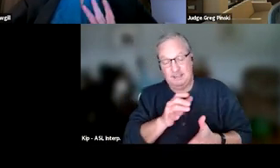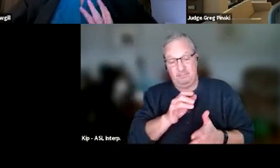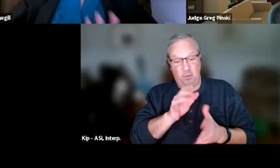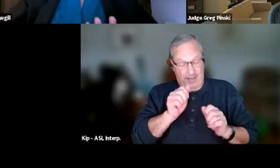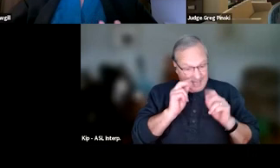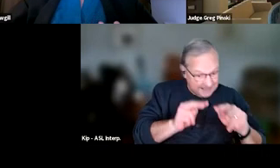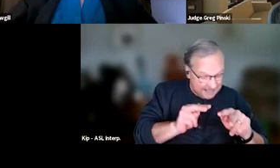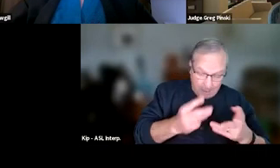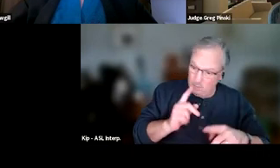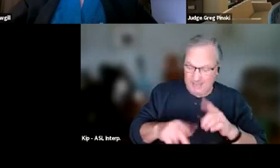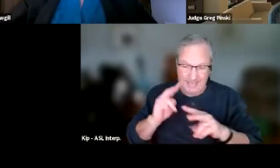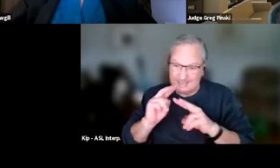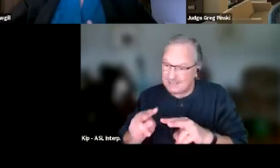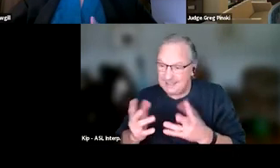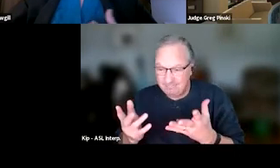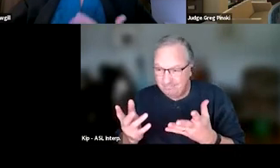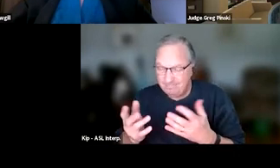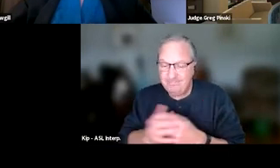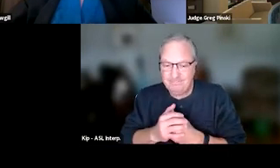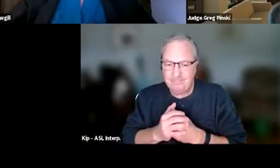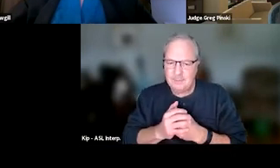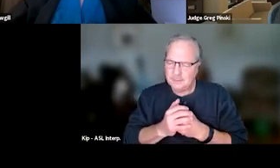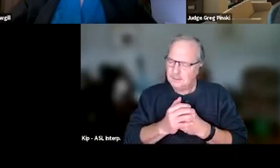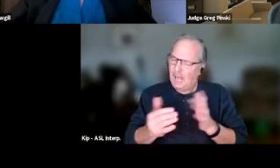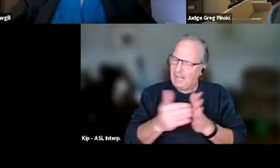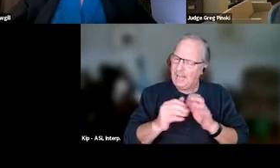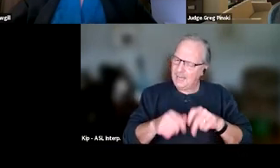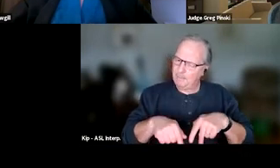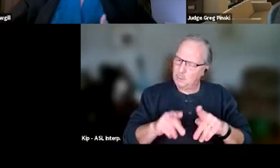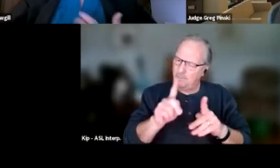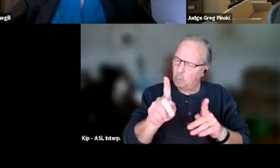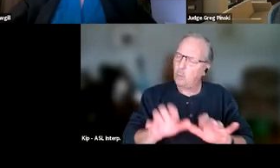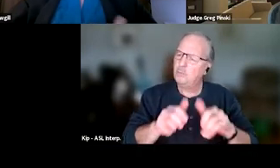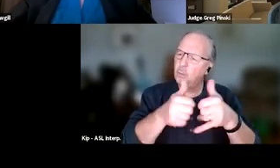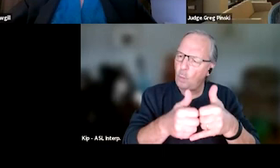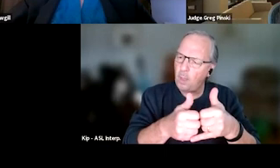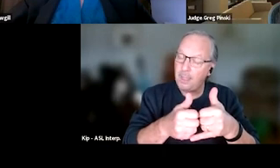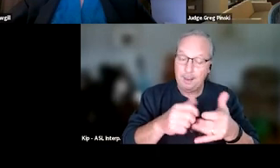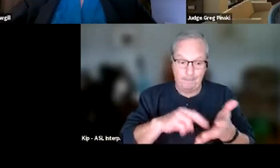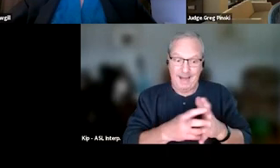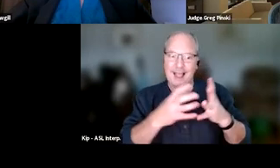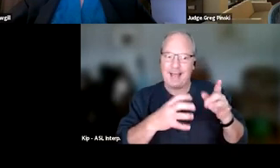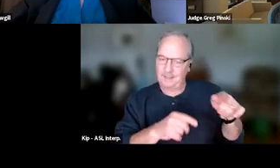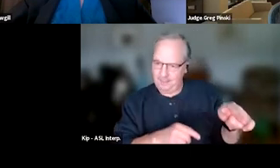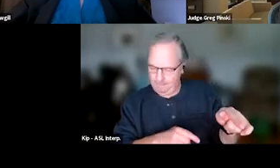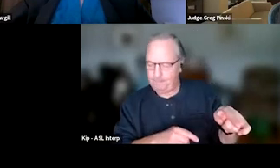And so, again, just the opportunity for reward can be meaningful to them, just like we talked about in the fishbowl.